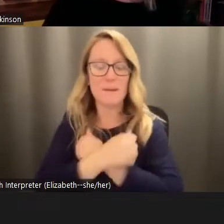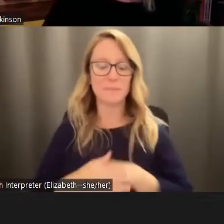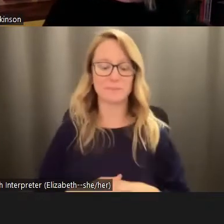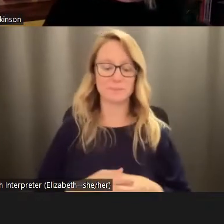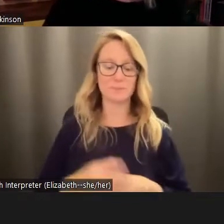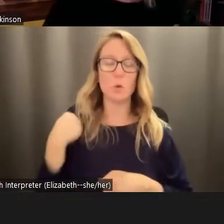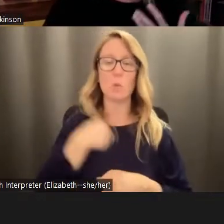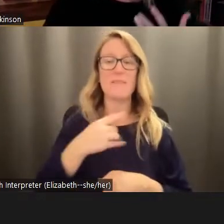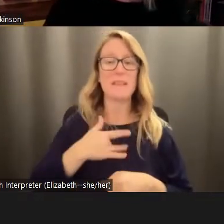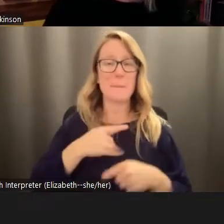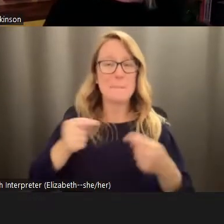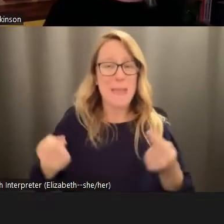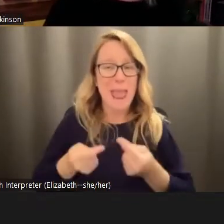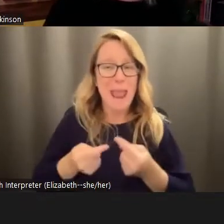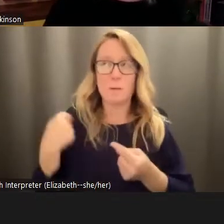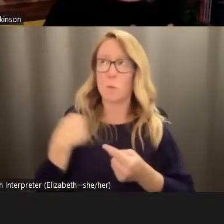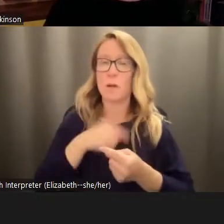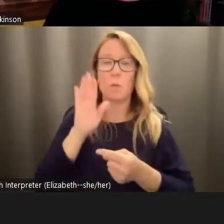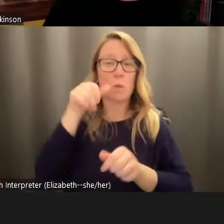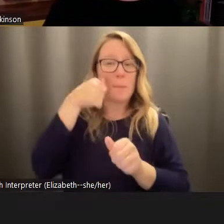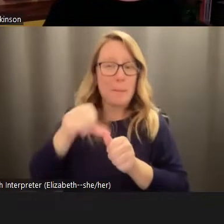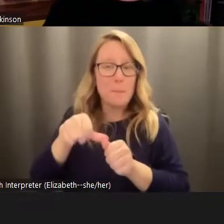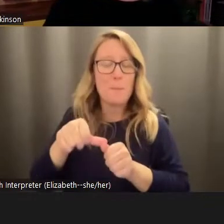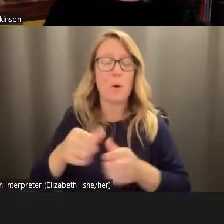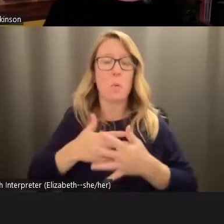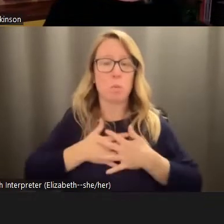that pain, we remember that our existence and well being are